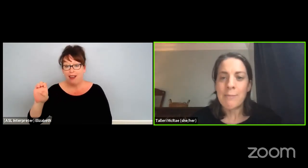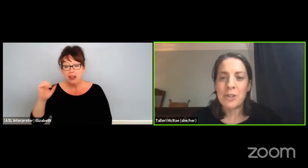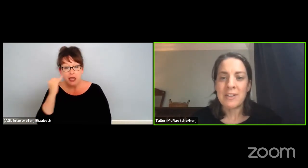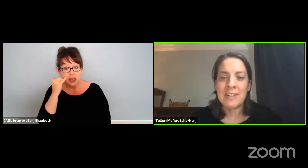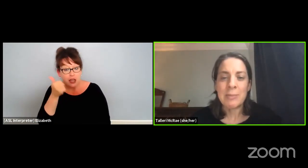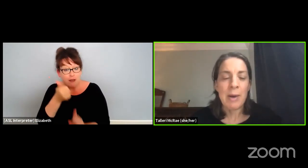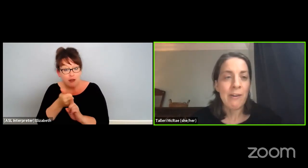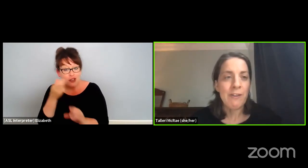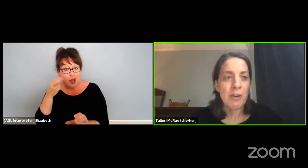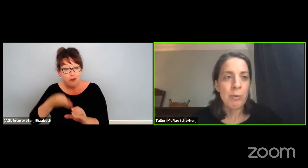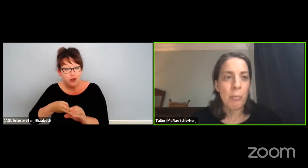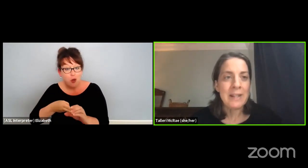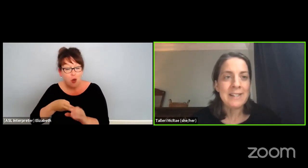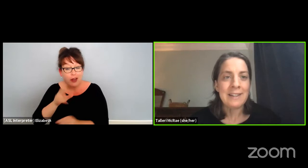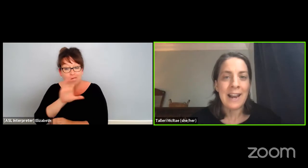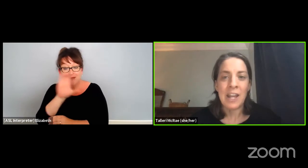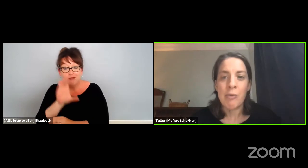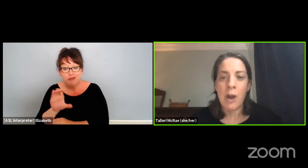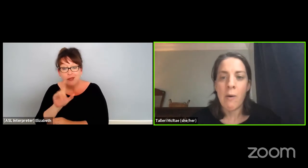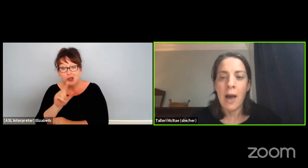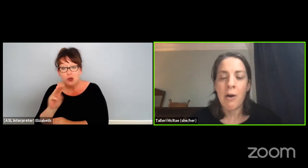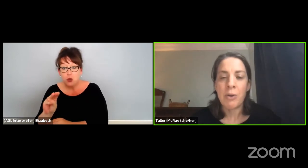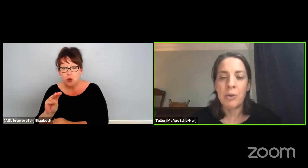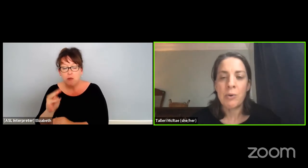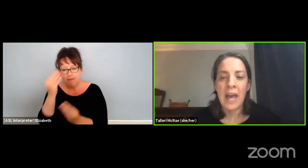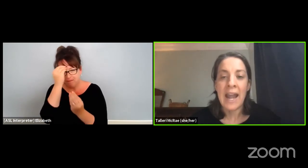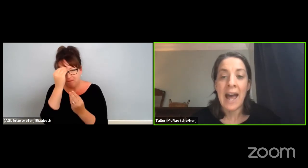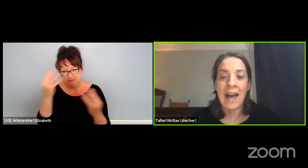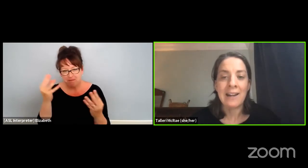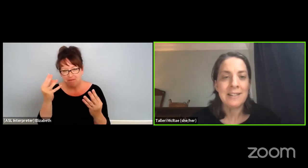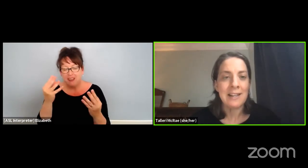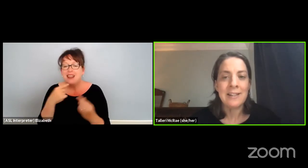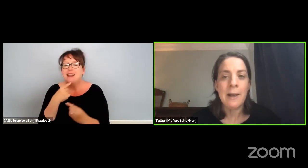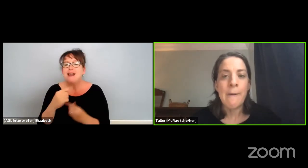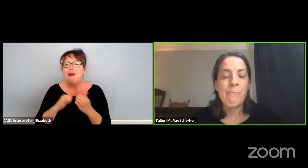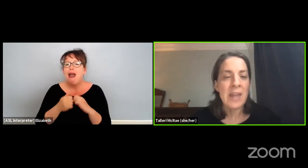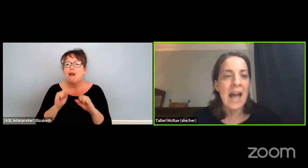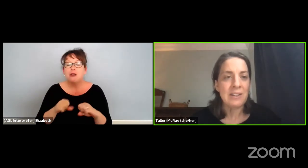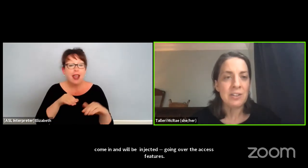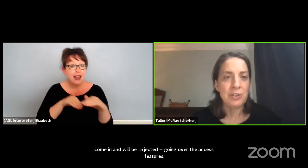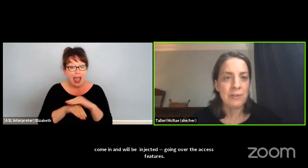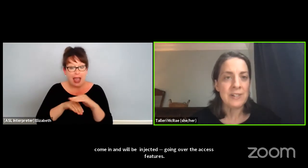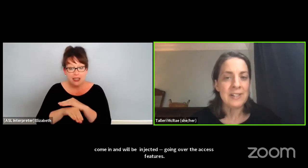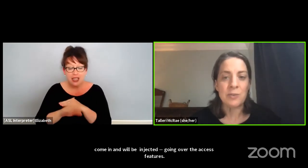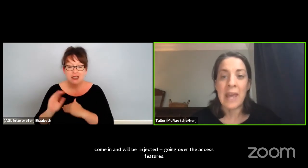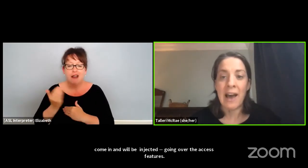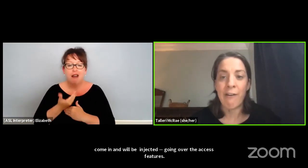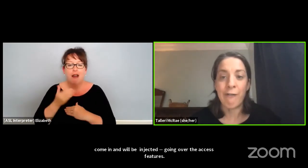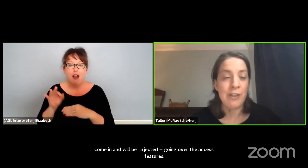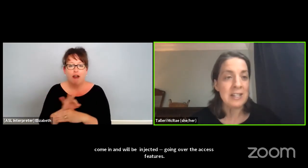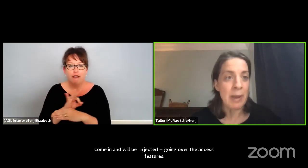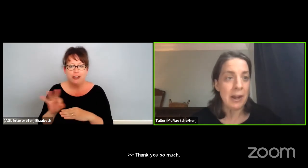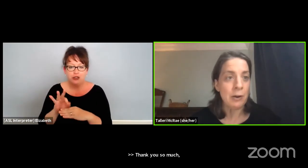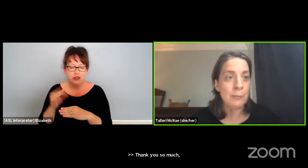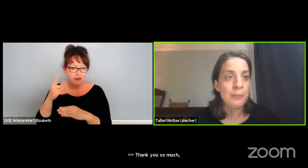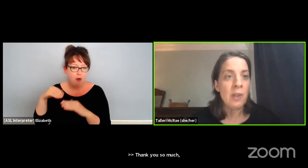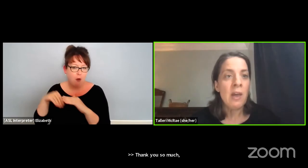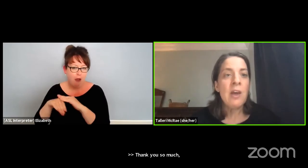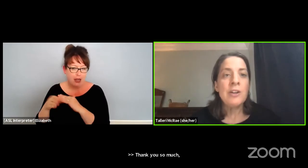I'm just gonna spend a few moments, letting you know how you can access the access services we have for this panel.